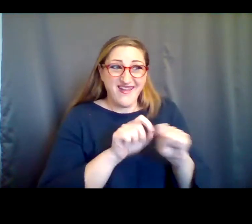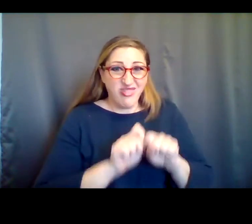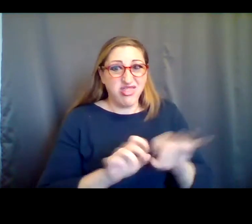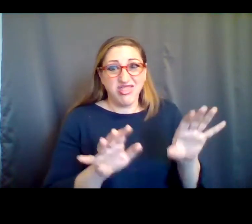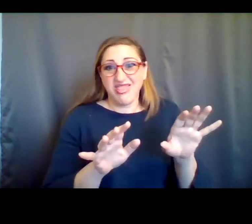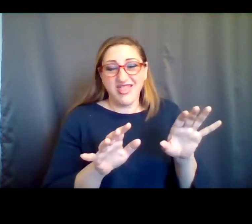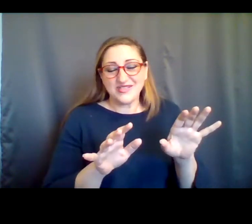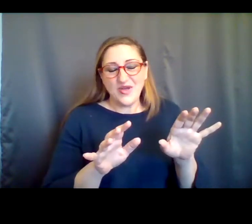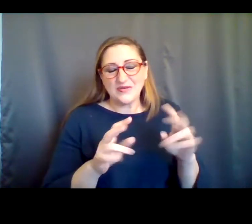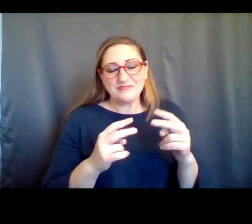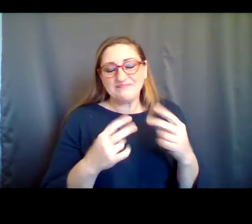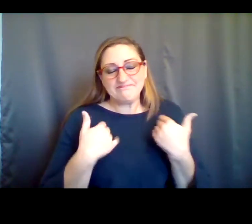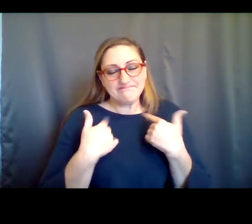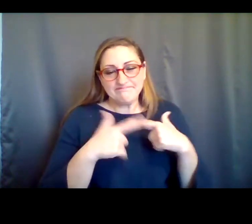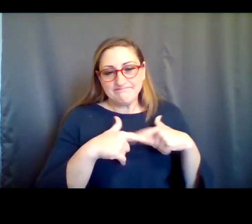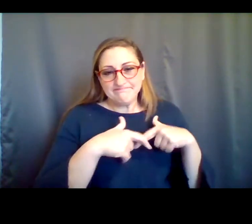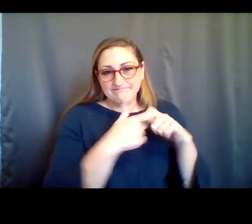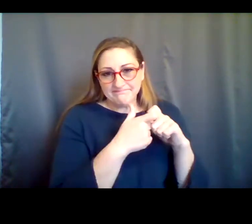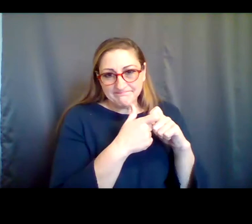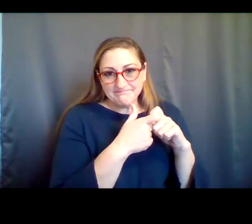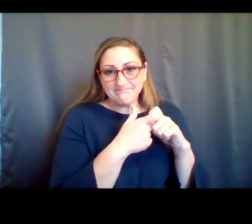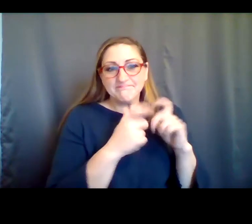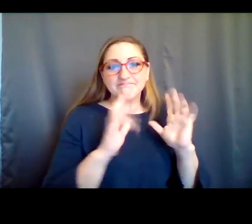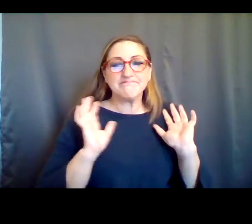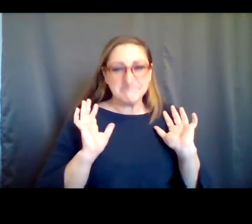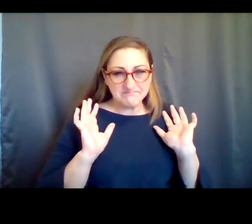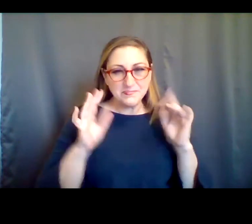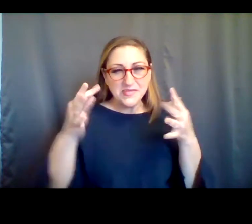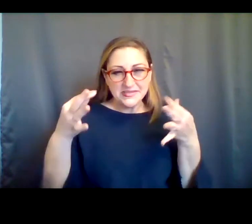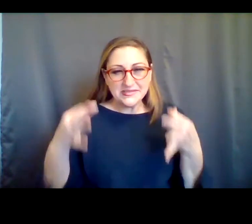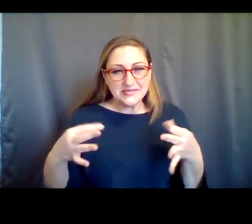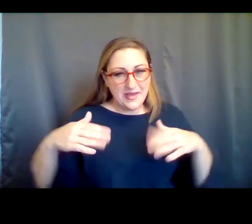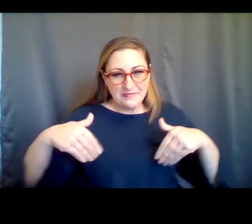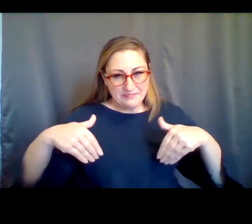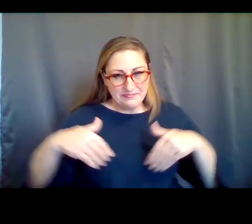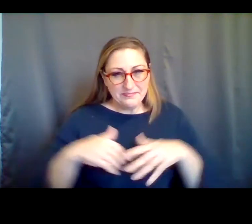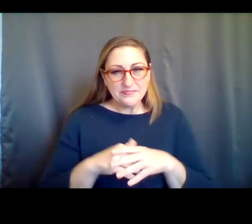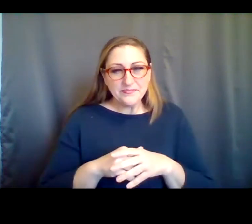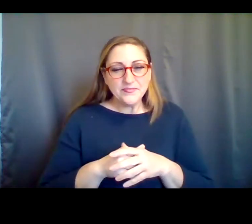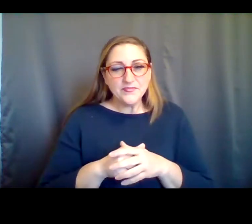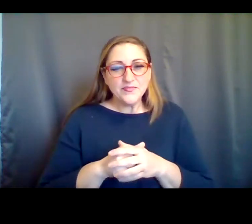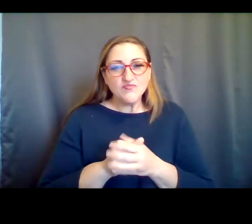that. But we decided not to make any sort of big institutional decision about the